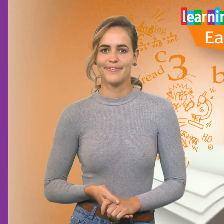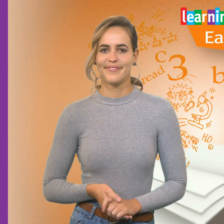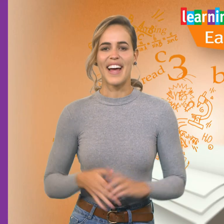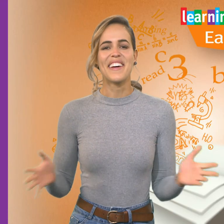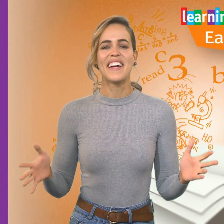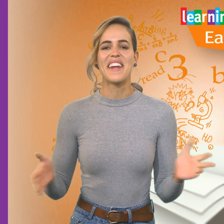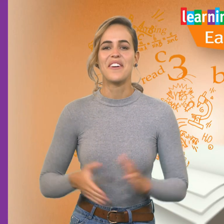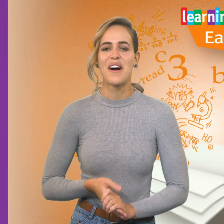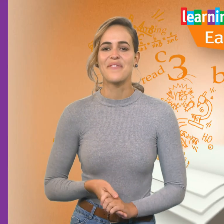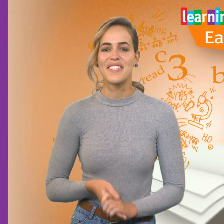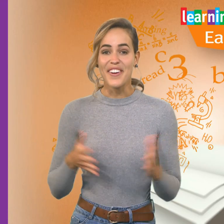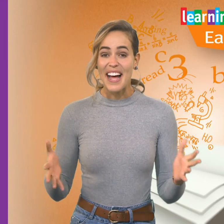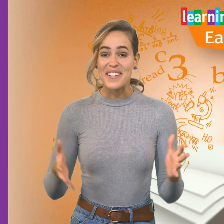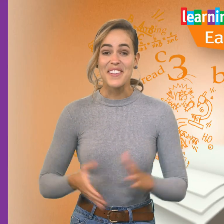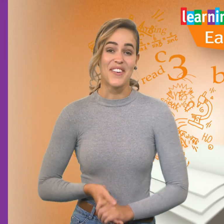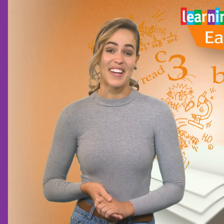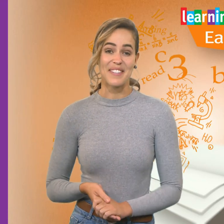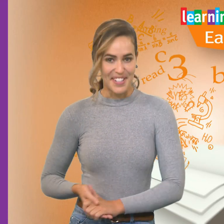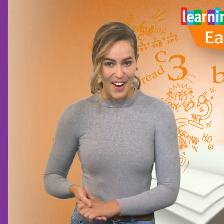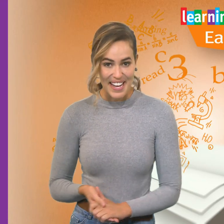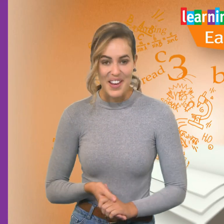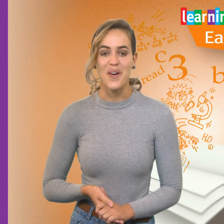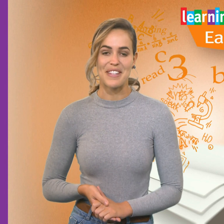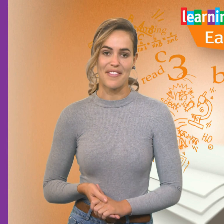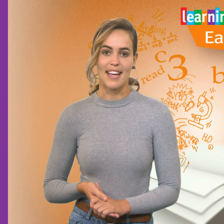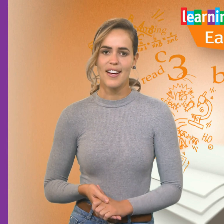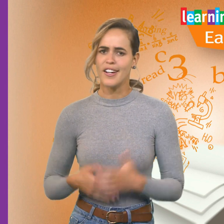Hello again, everyone. We’re so glad you could join us for Learning@Home TV.